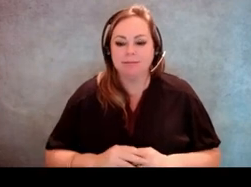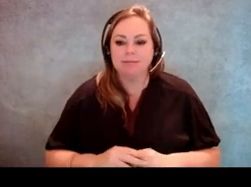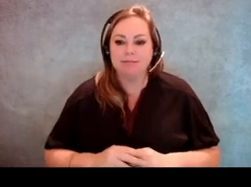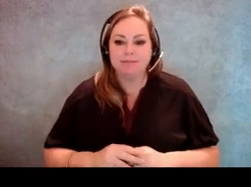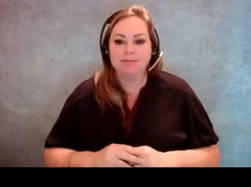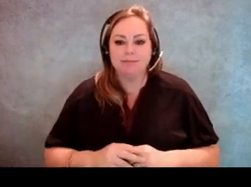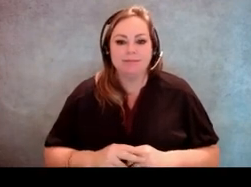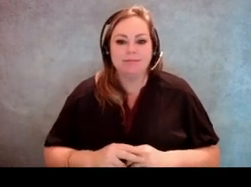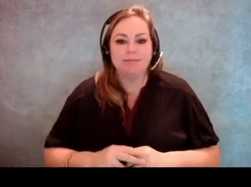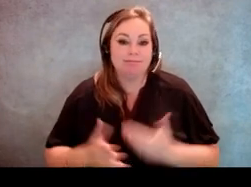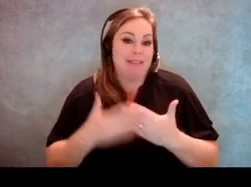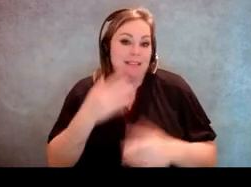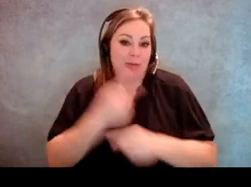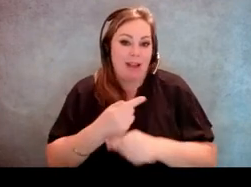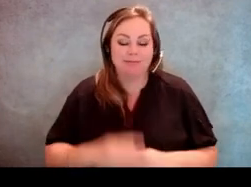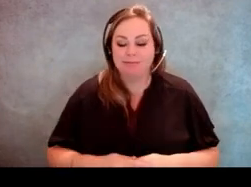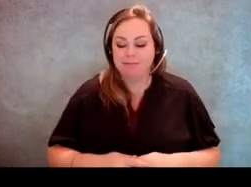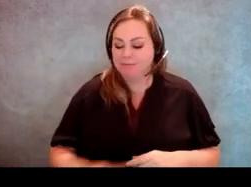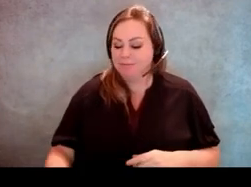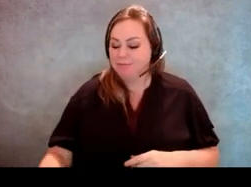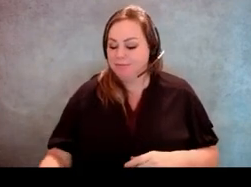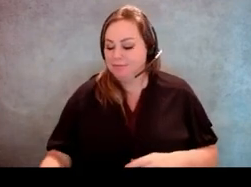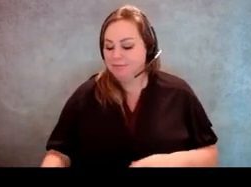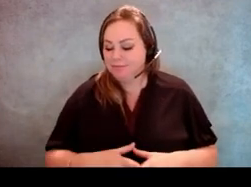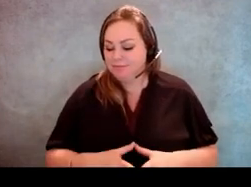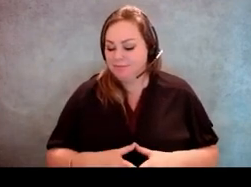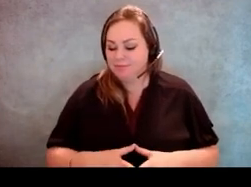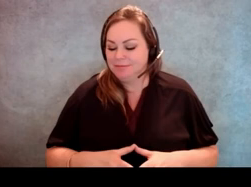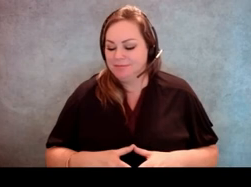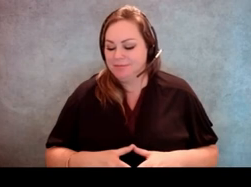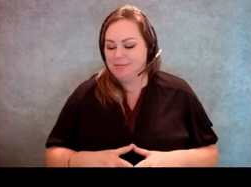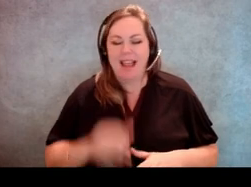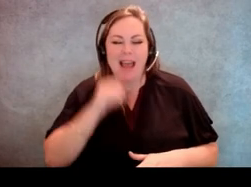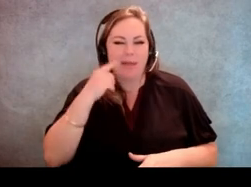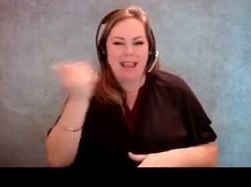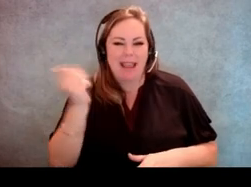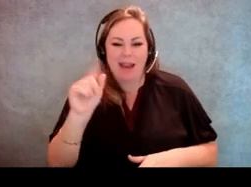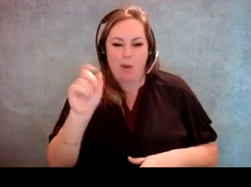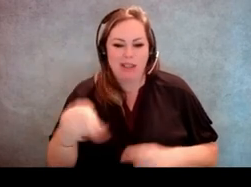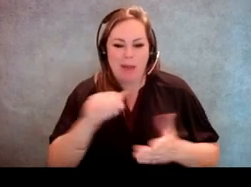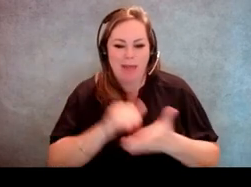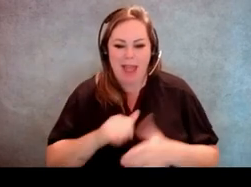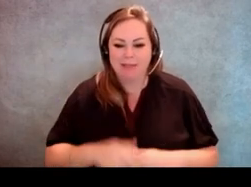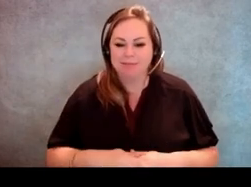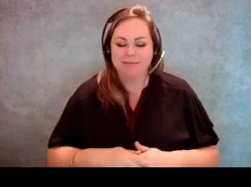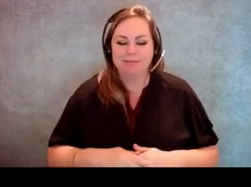[Molly Broadway] Yeah. Easy peasy. I'm sure we're not gonna get any questions about that at all. [Jeff Miller] No, and before we run out of time,